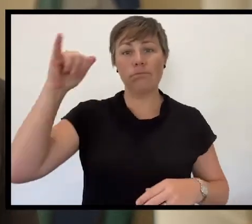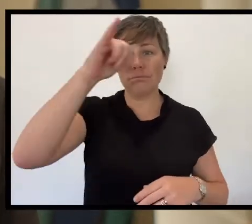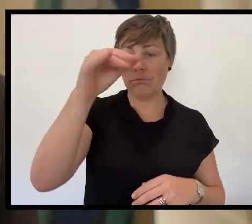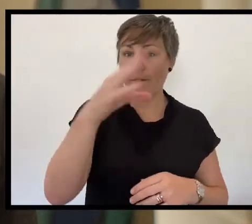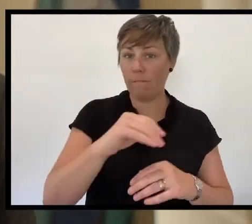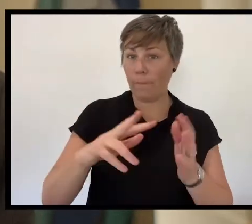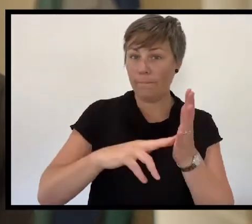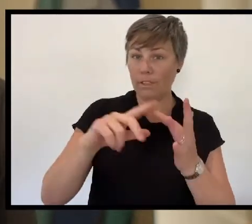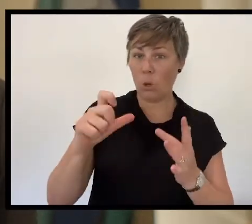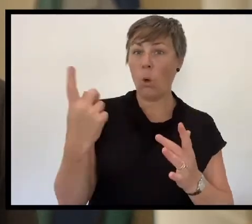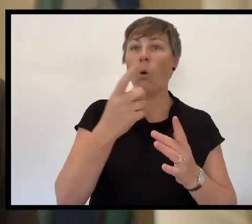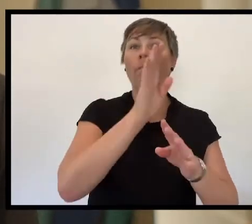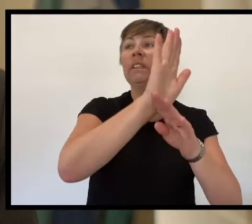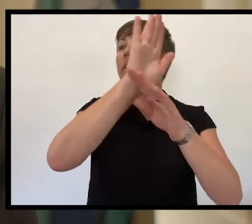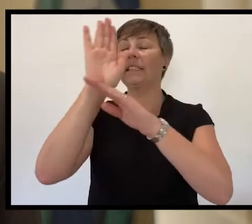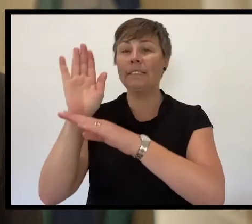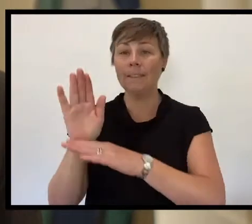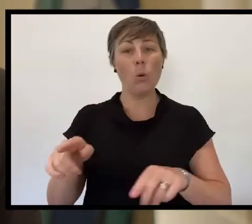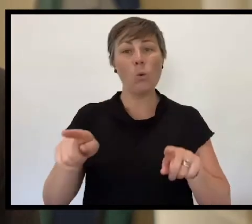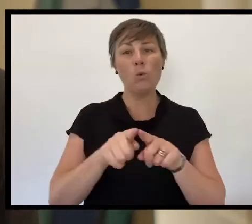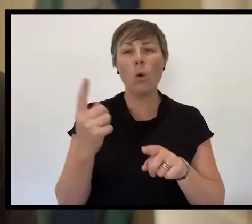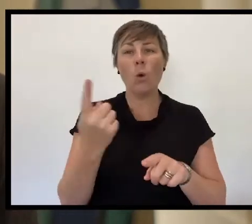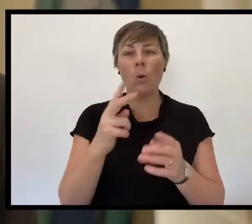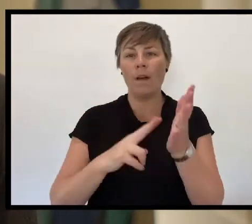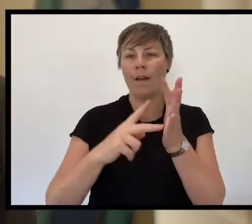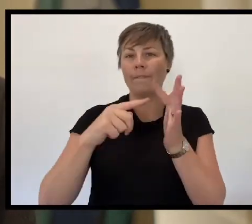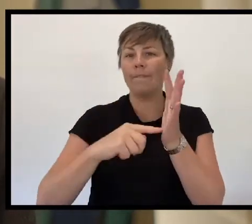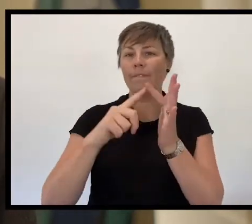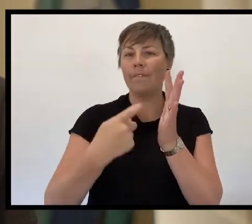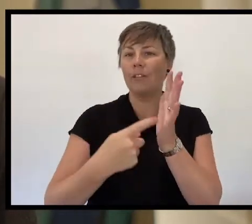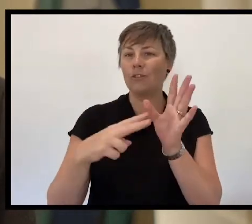and our veterans, with a special thought to those who served in the Second World War,